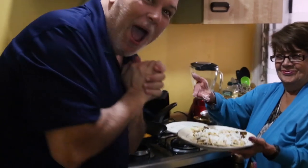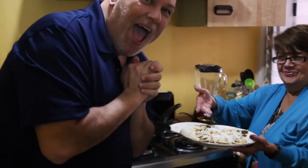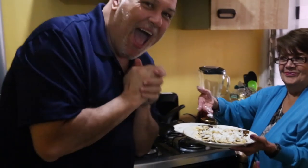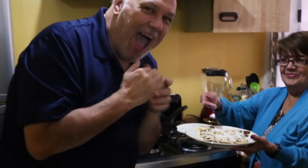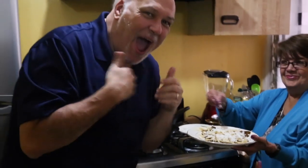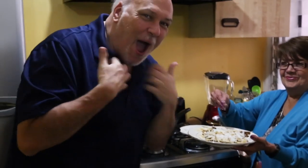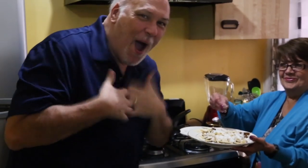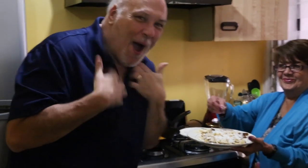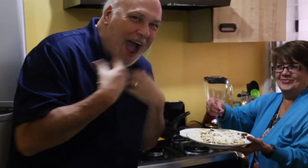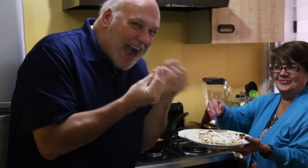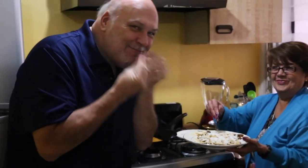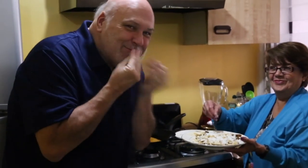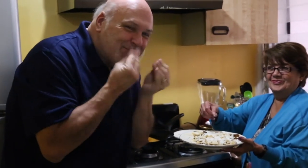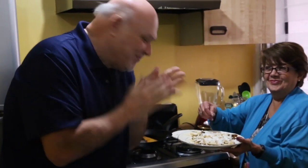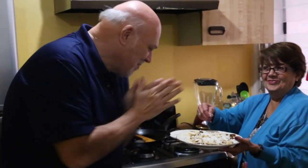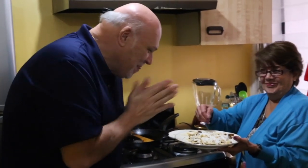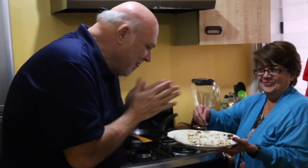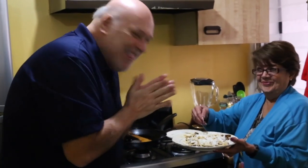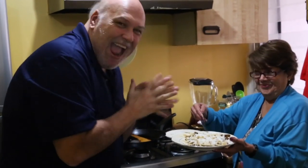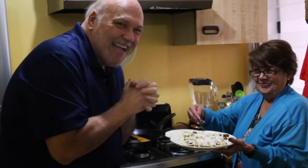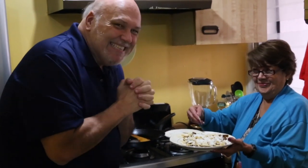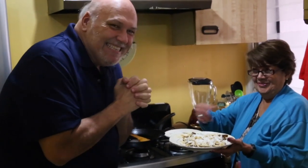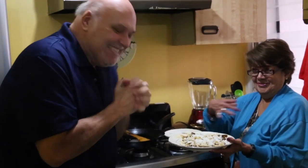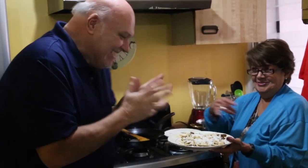[Anselmo]: I'm excited to eat it!